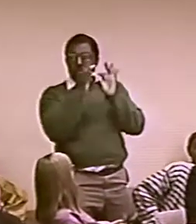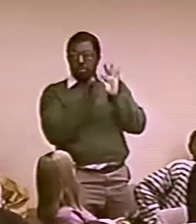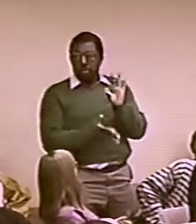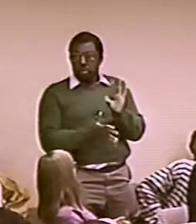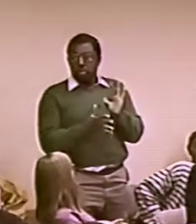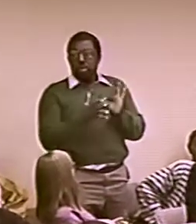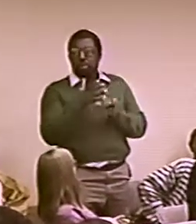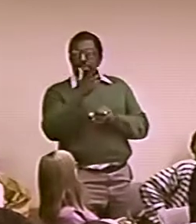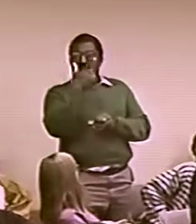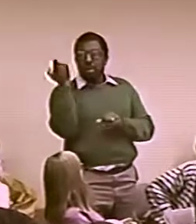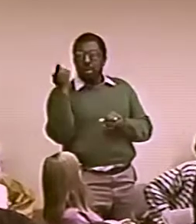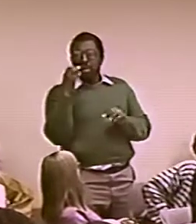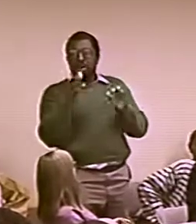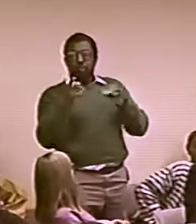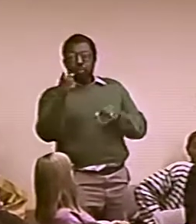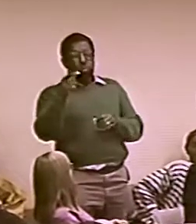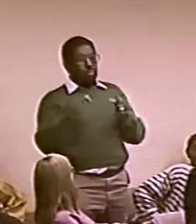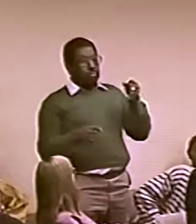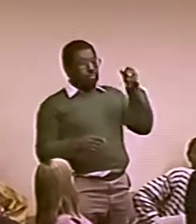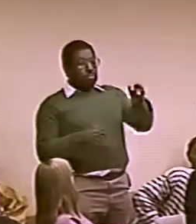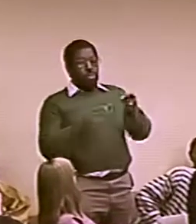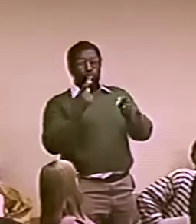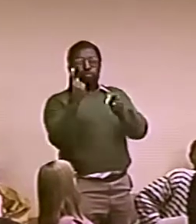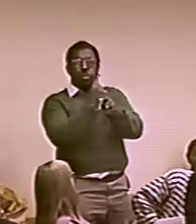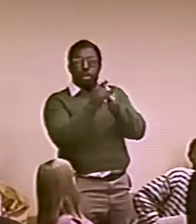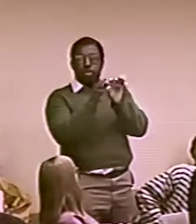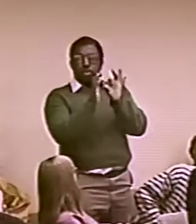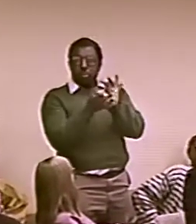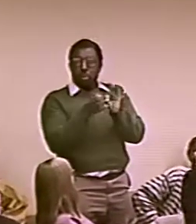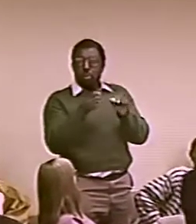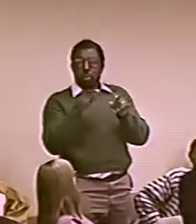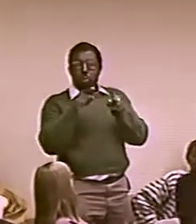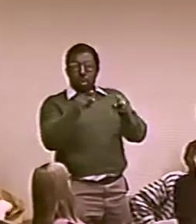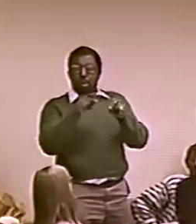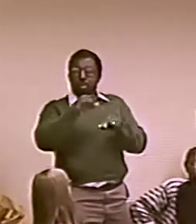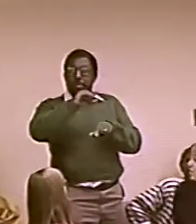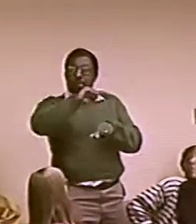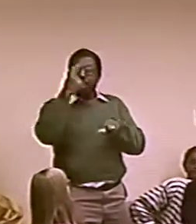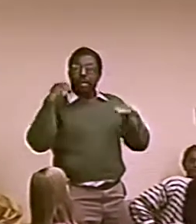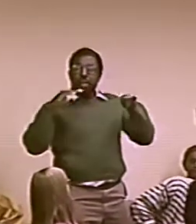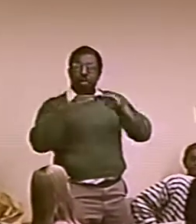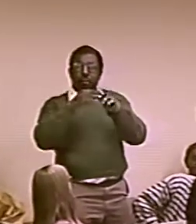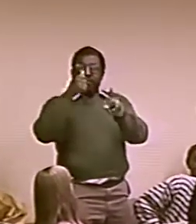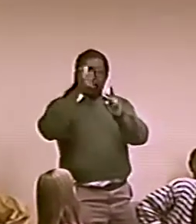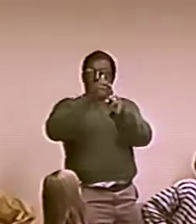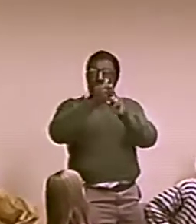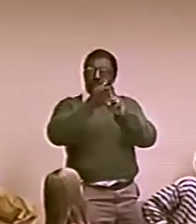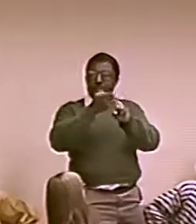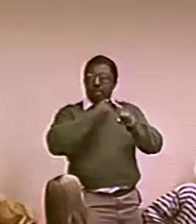IN ORDER TO LAND THEIR AUDIENCE SO THAT THE BLACK DEAF AUDIENCE UNDERSTAND THE INTERPRETER.